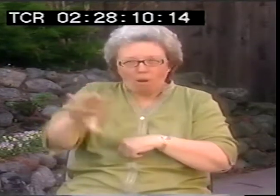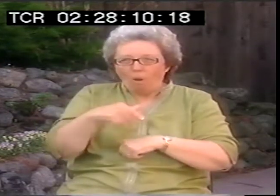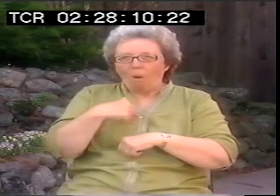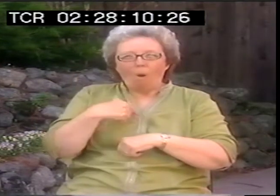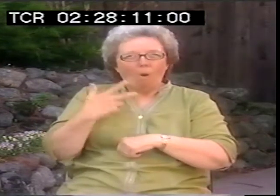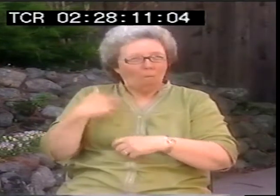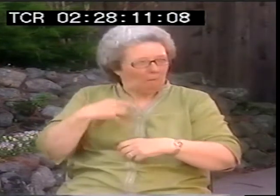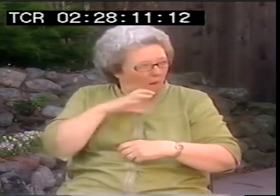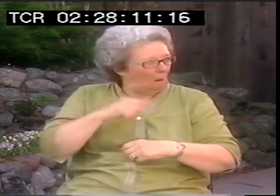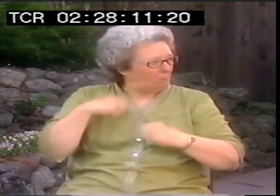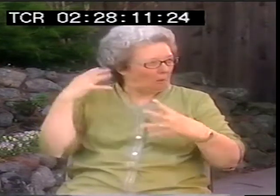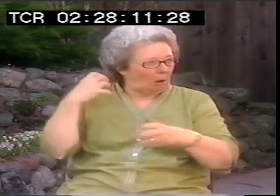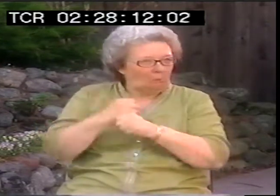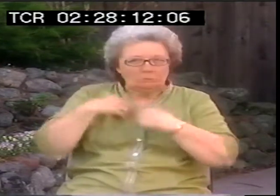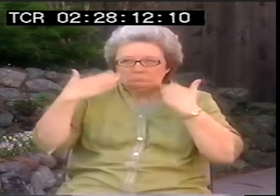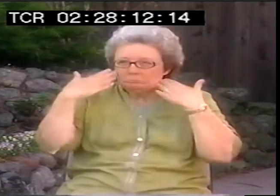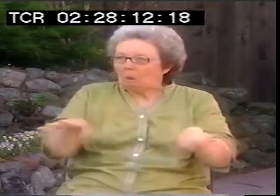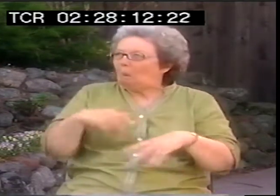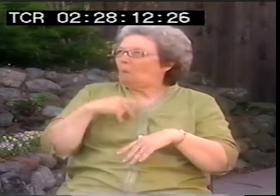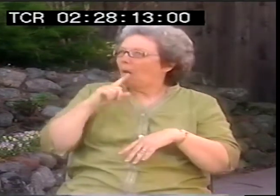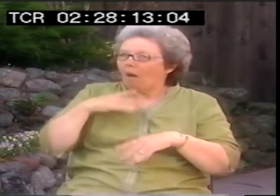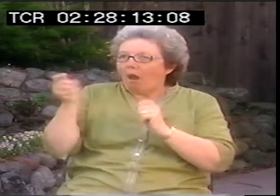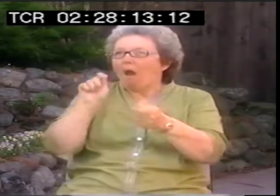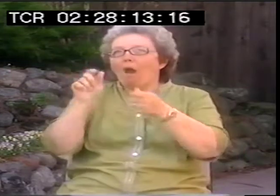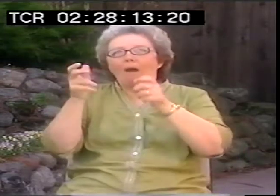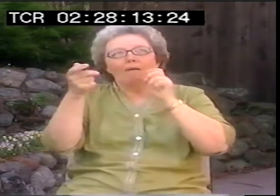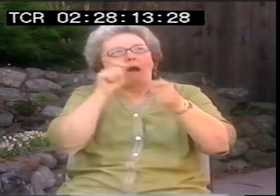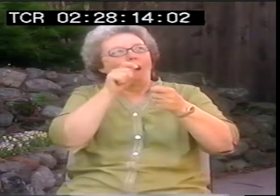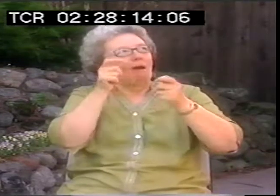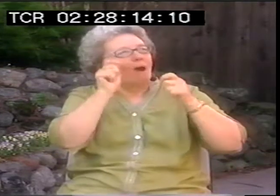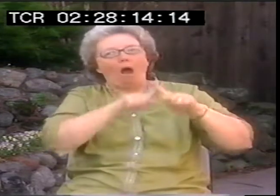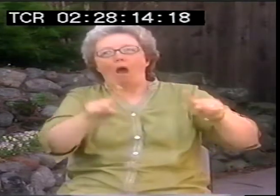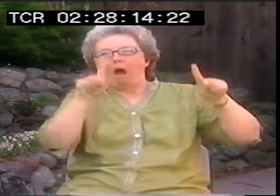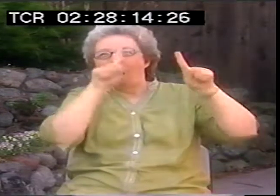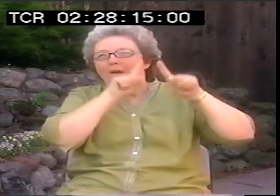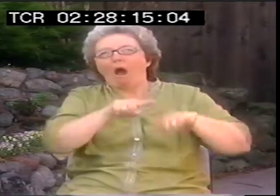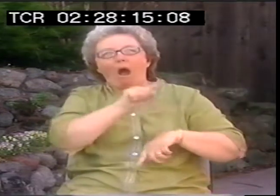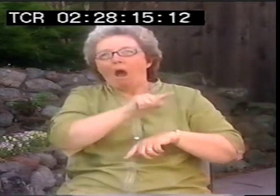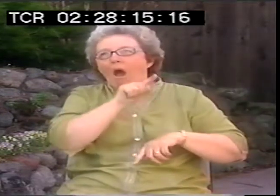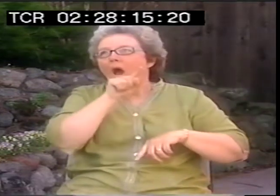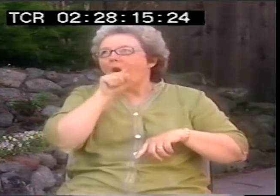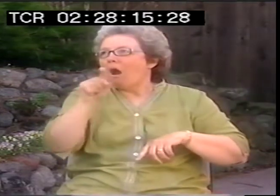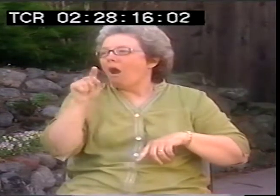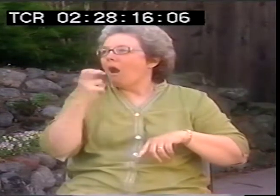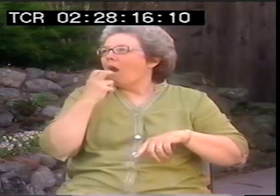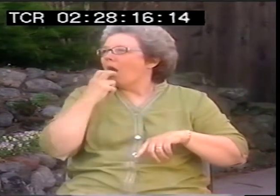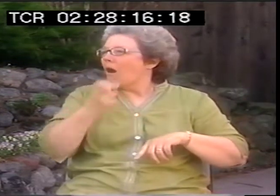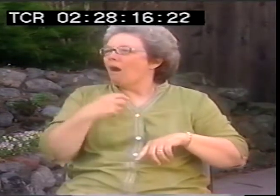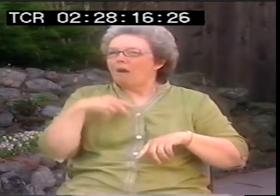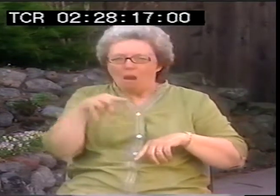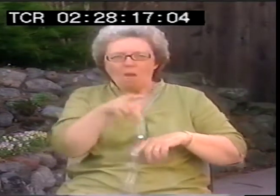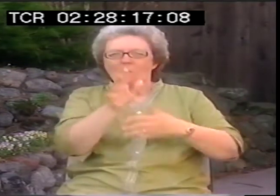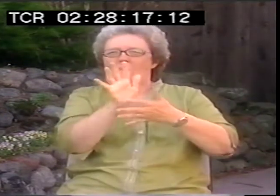were pictures of schools for the deaf that had been founded over the years, things I'd never heard about that I didn't know anything about.